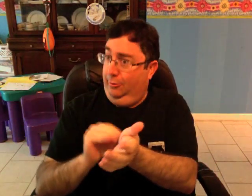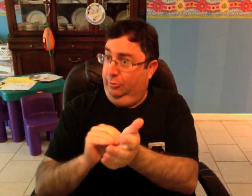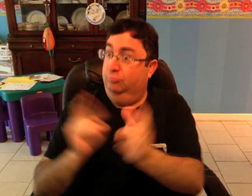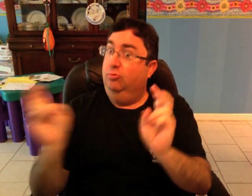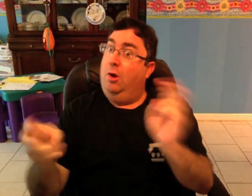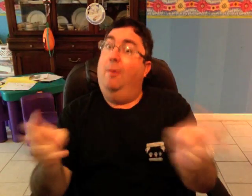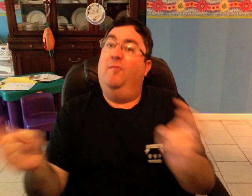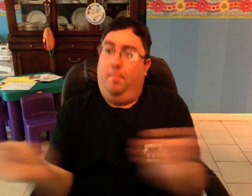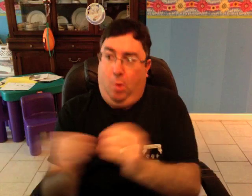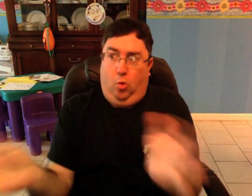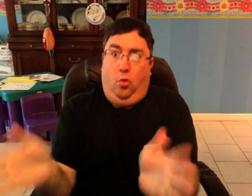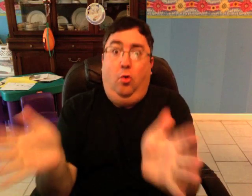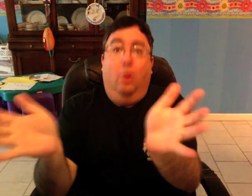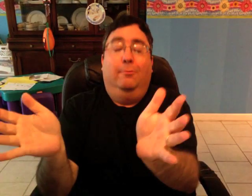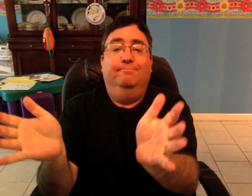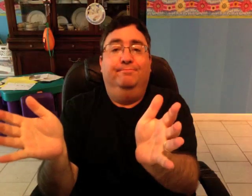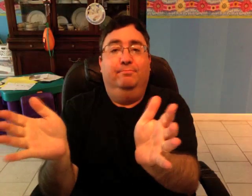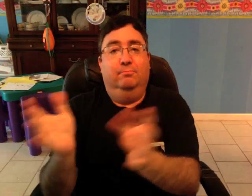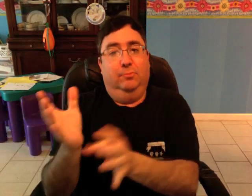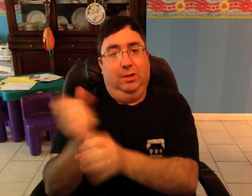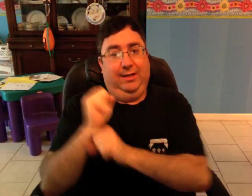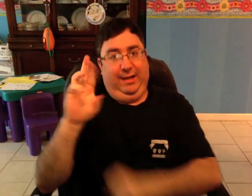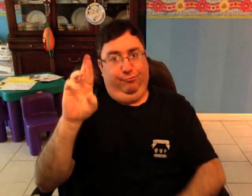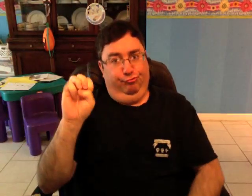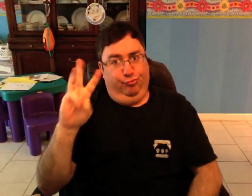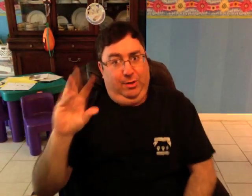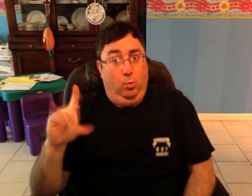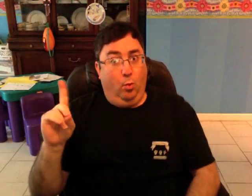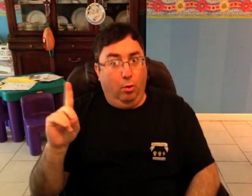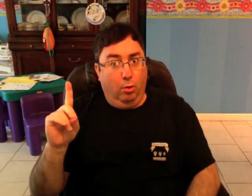It's the same idea with the doctors -- more implants to get more rewards.